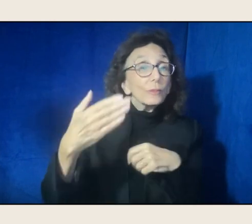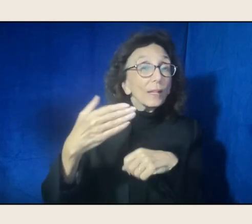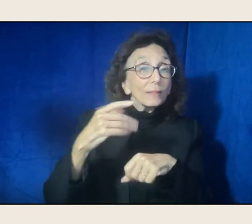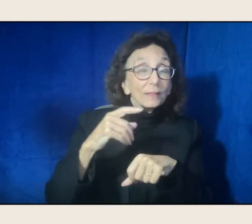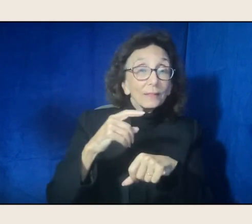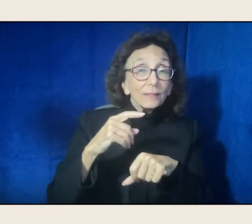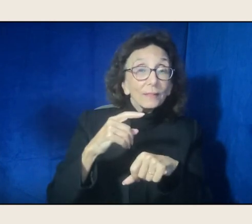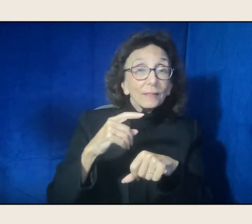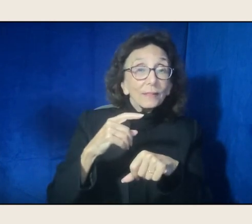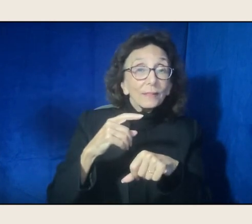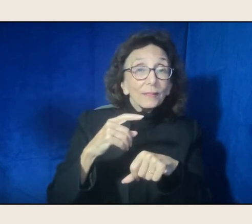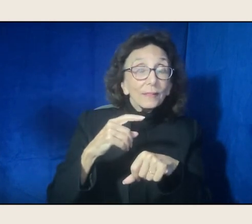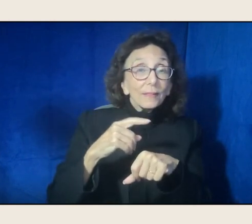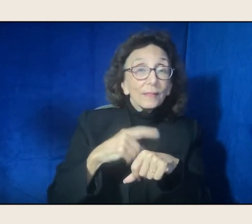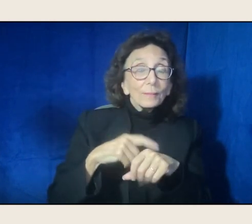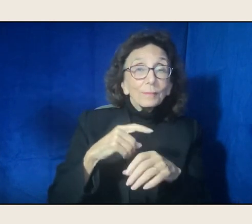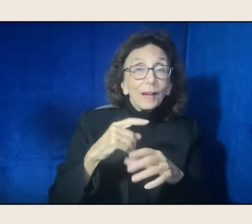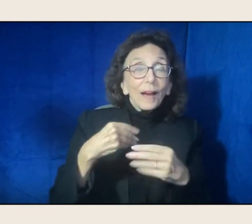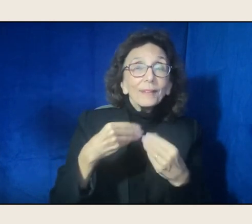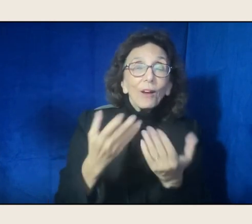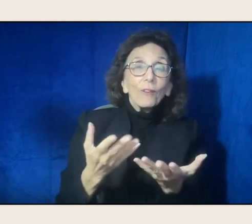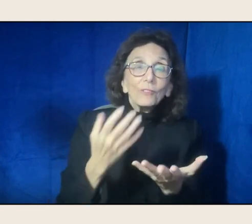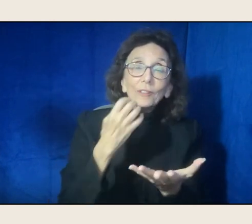care and love to all. Thank you.